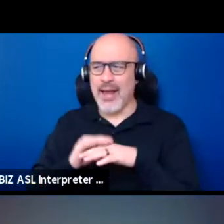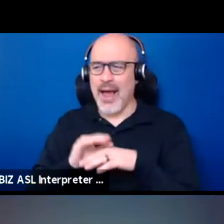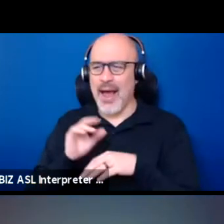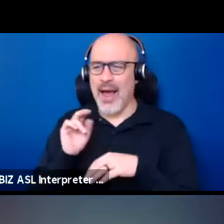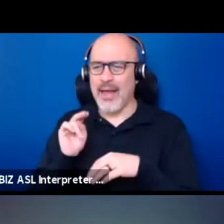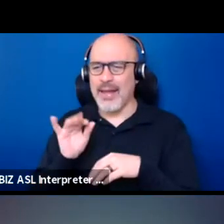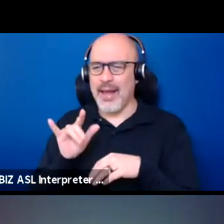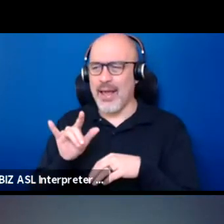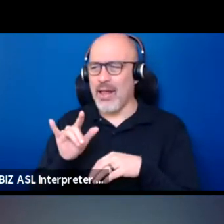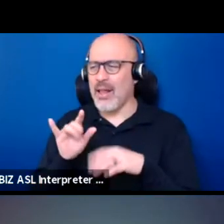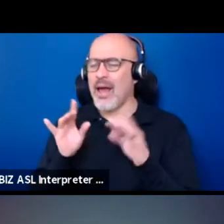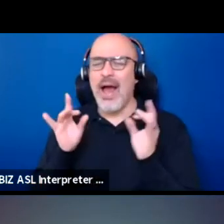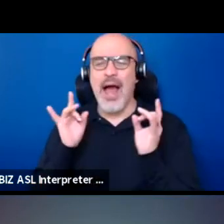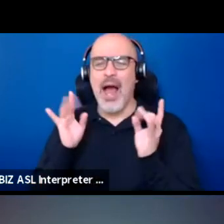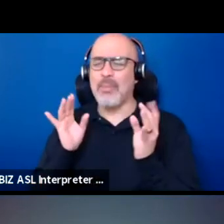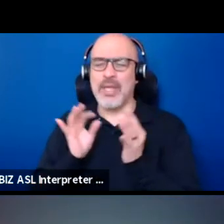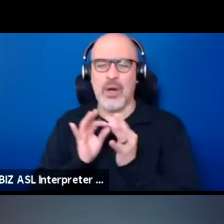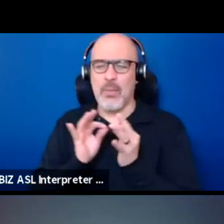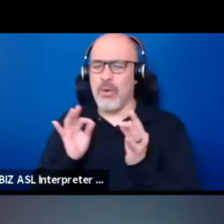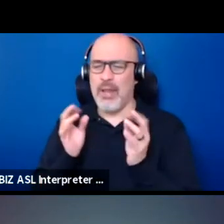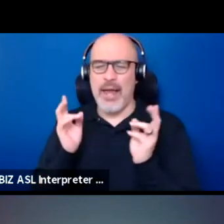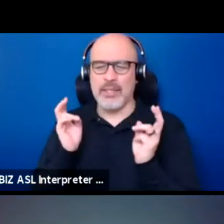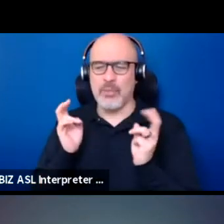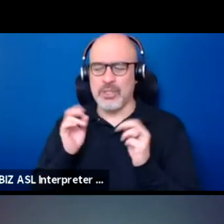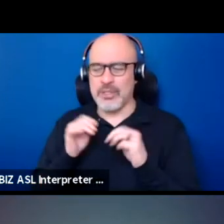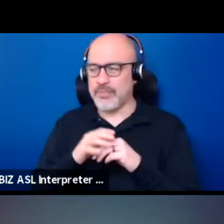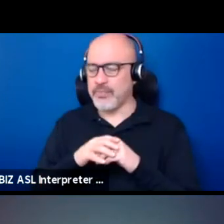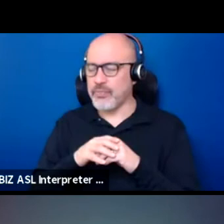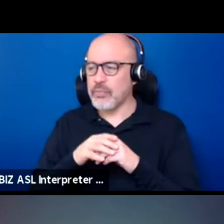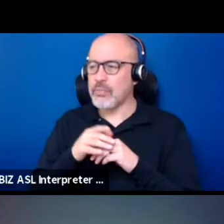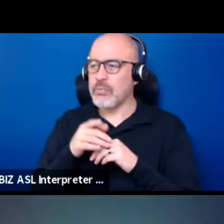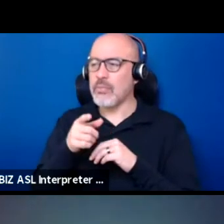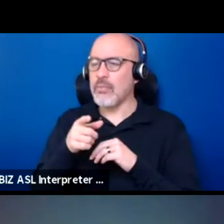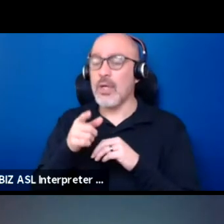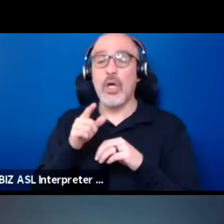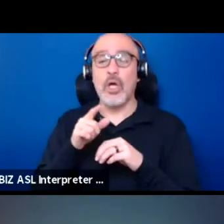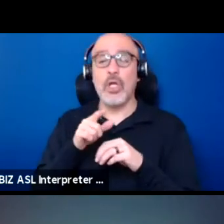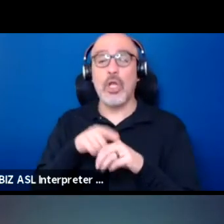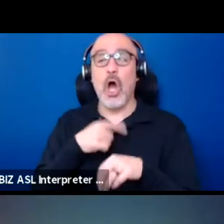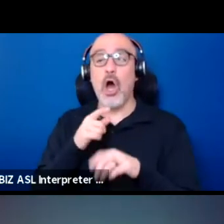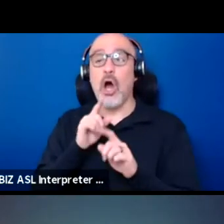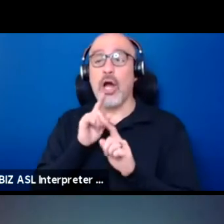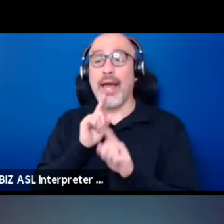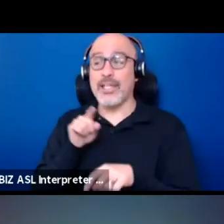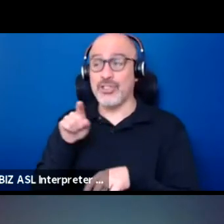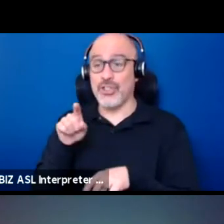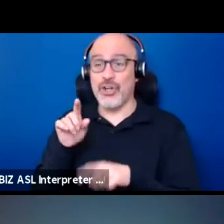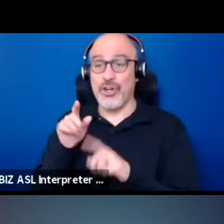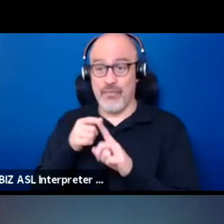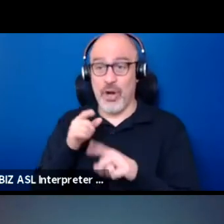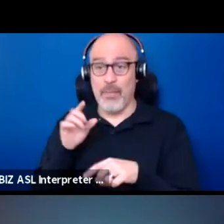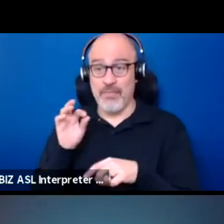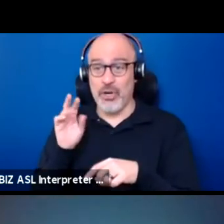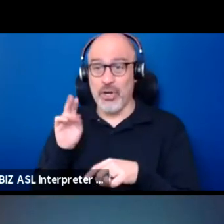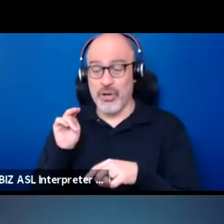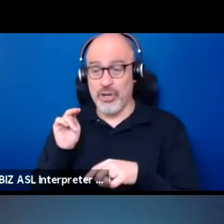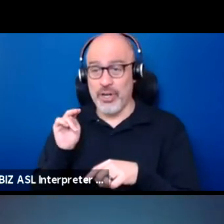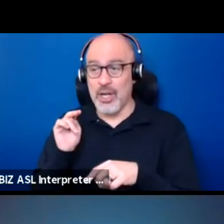I know I'm terrible at that. But basically her long answer, I think really hits home,